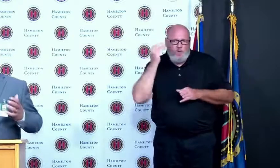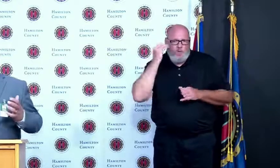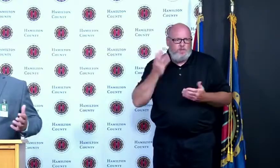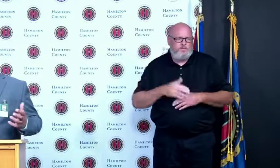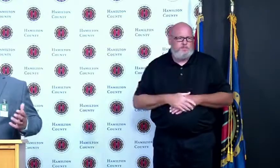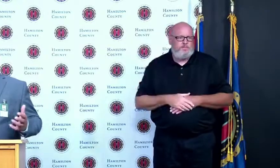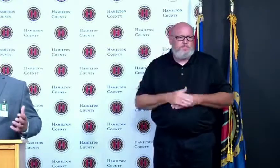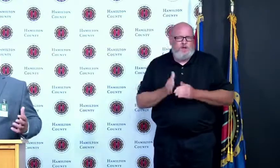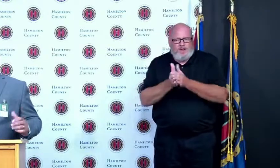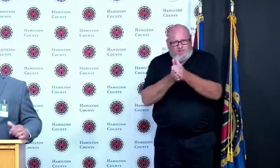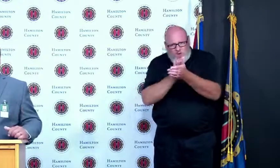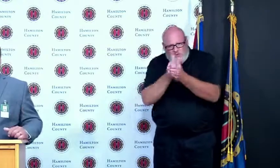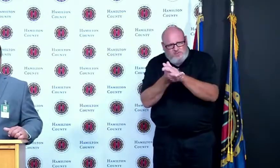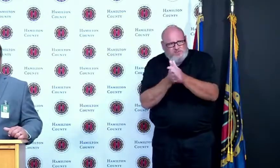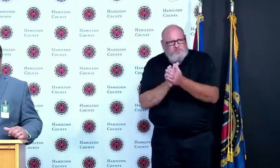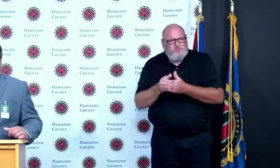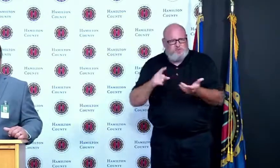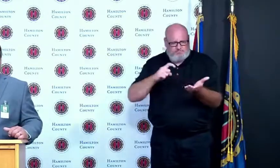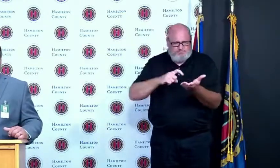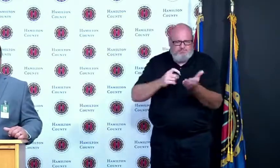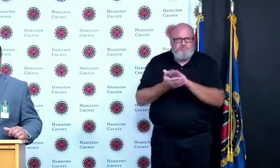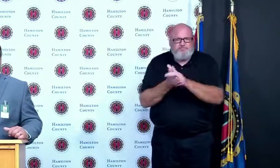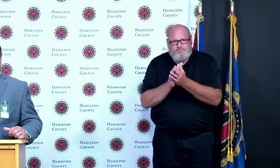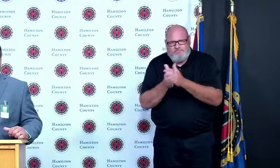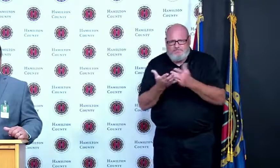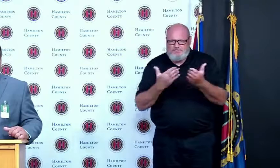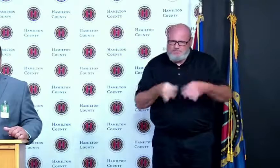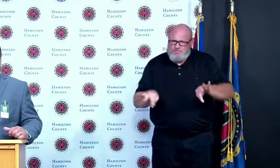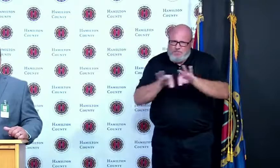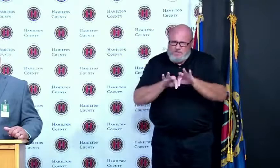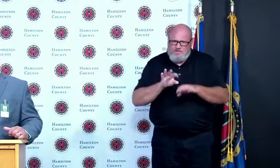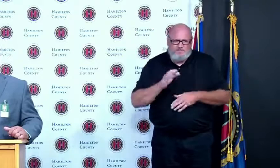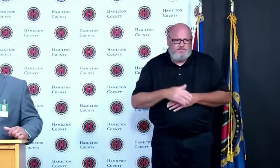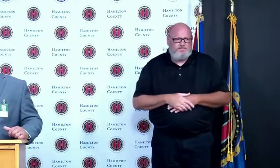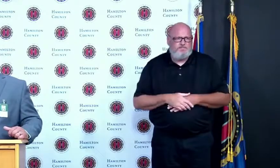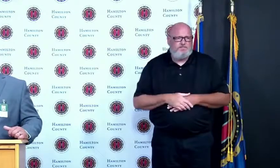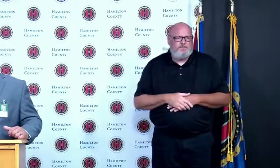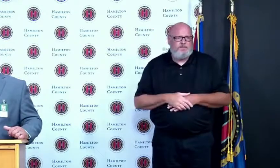and how important it is at the prevention of the spread of disease if you're concerned you can